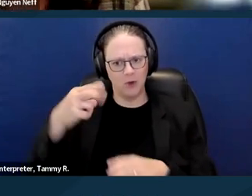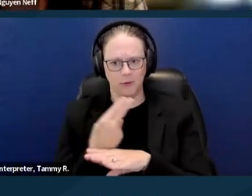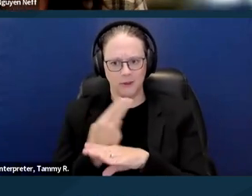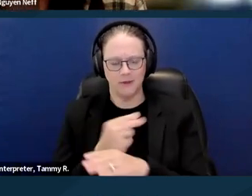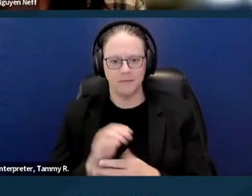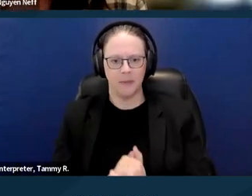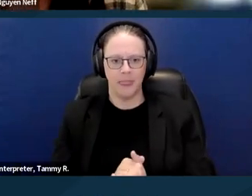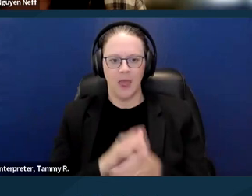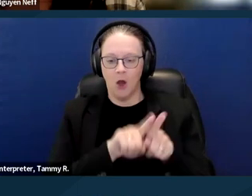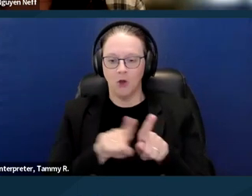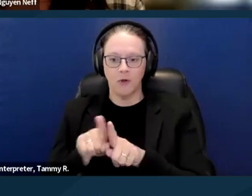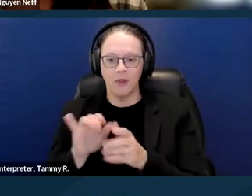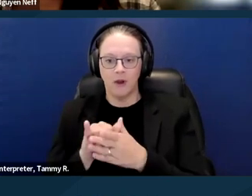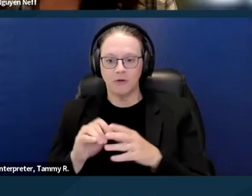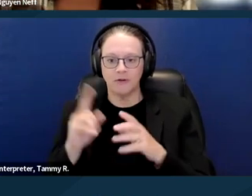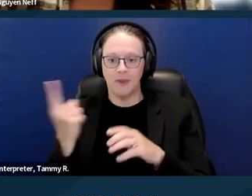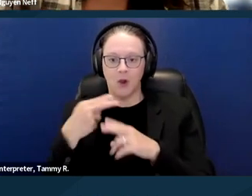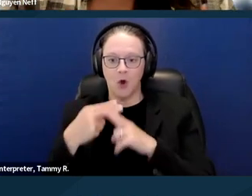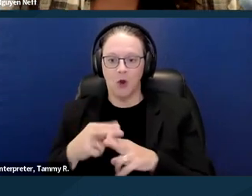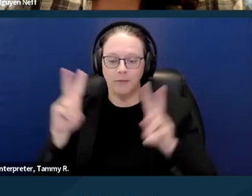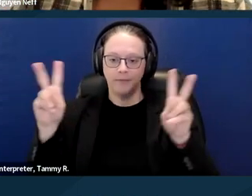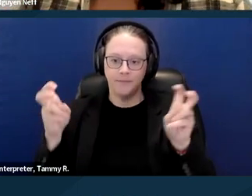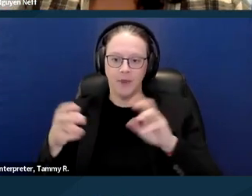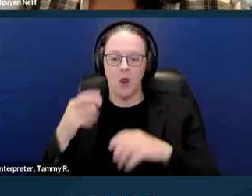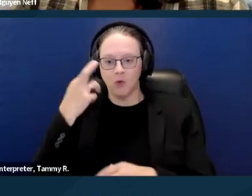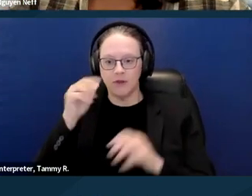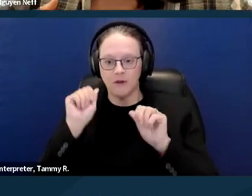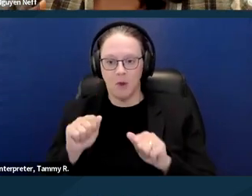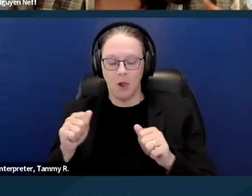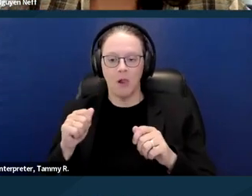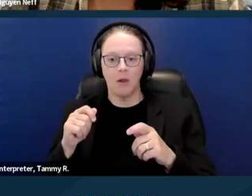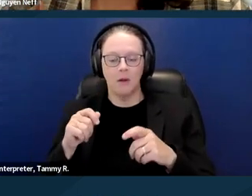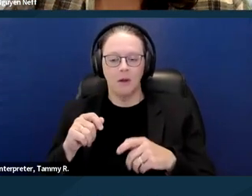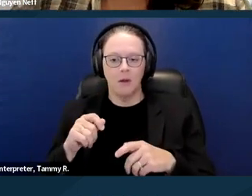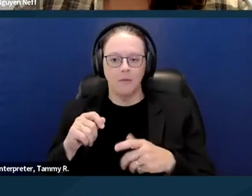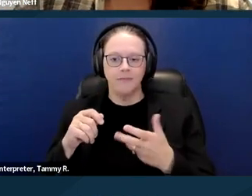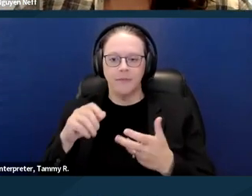There's also reasonable modification, sometimes reasonable accommodation, reasonable modification, or use interchangeably.